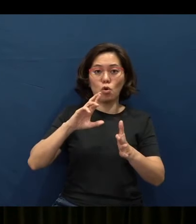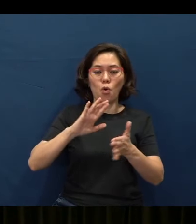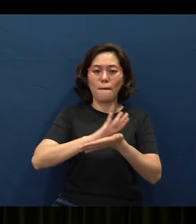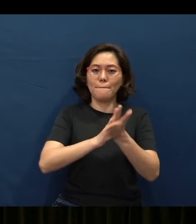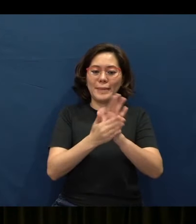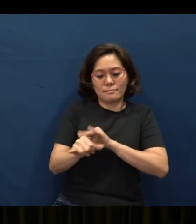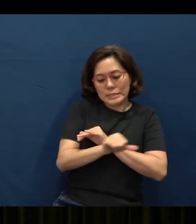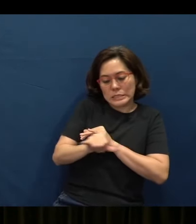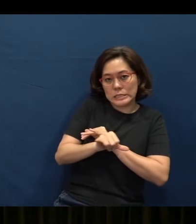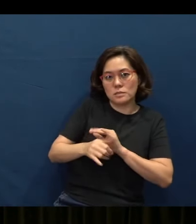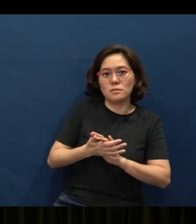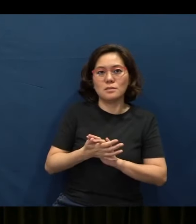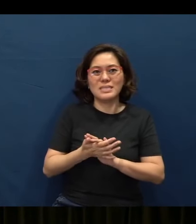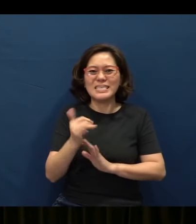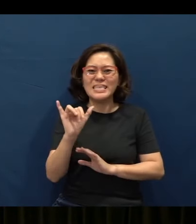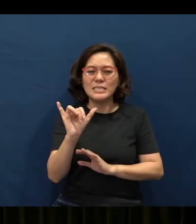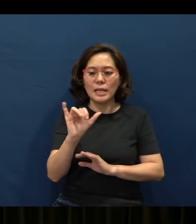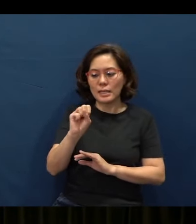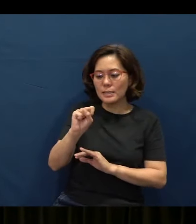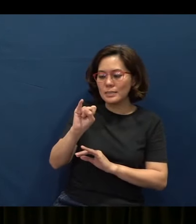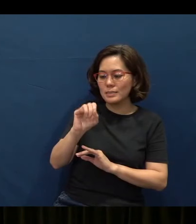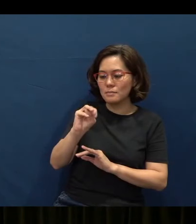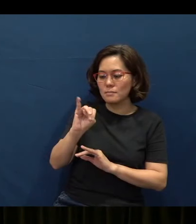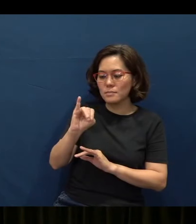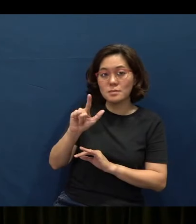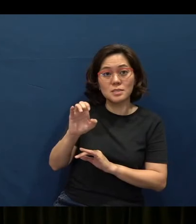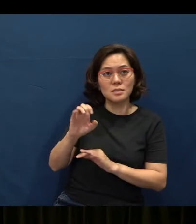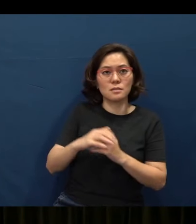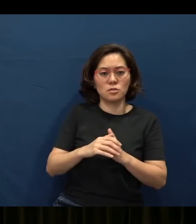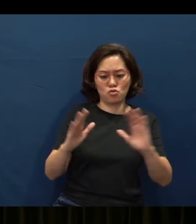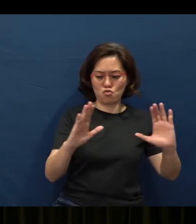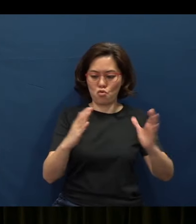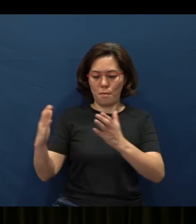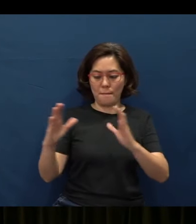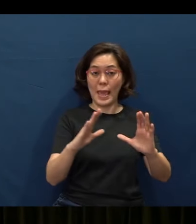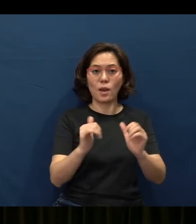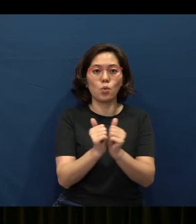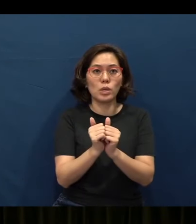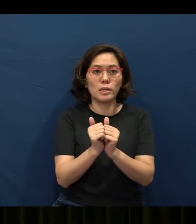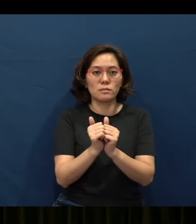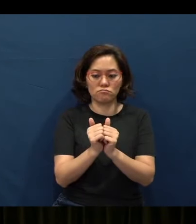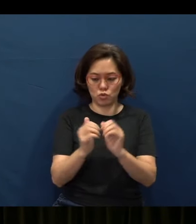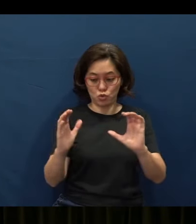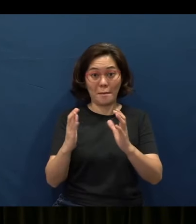In fact, it's something like a simile, okay, “to compare with”, (like) a comparison.